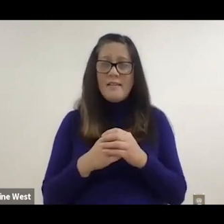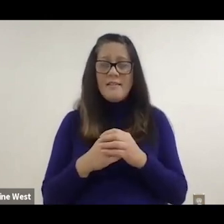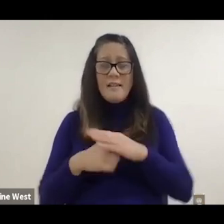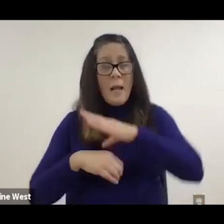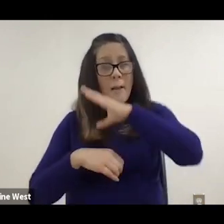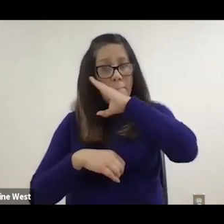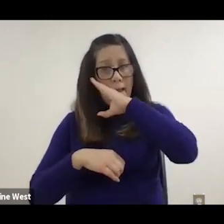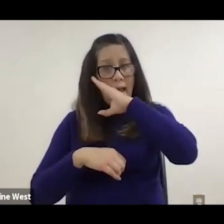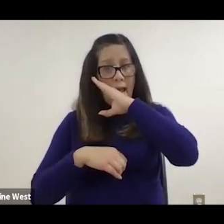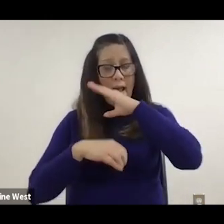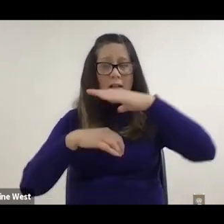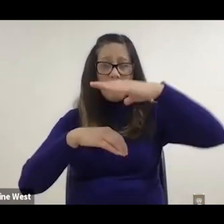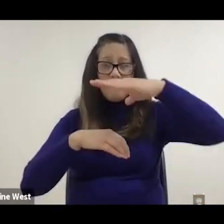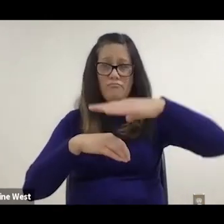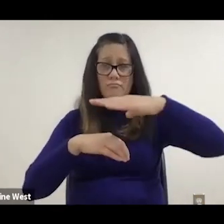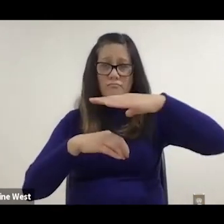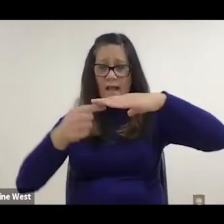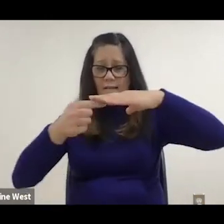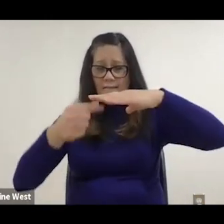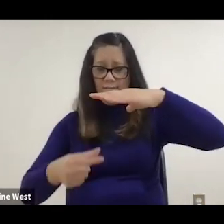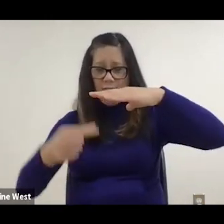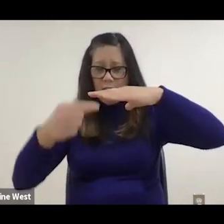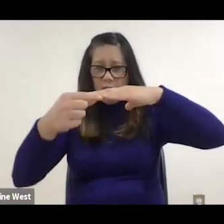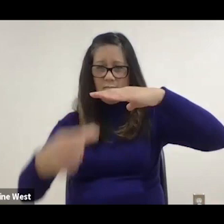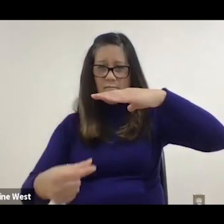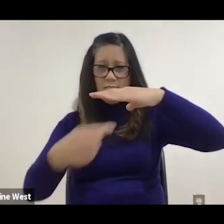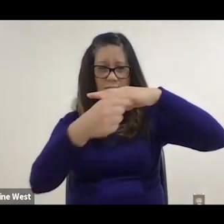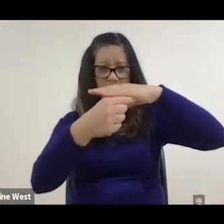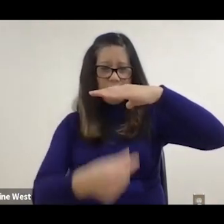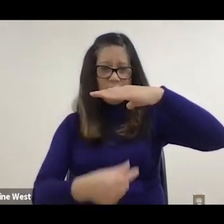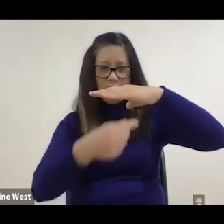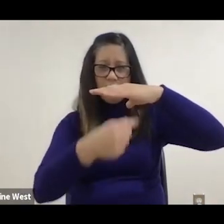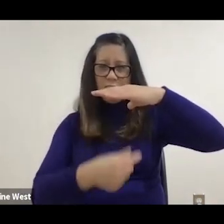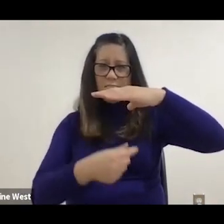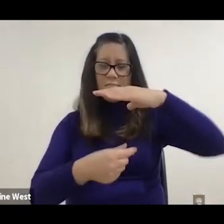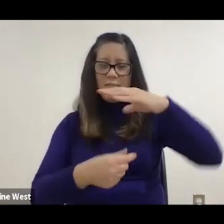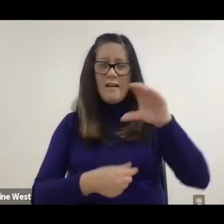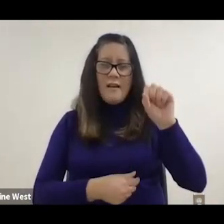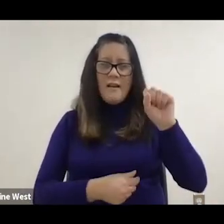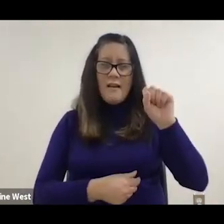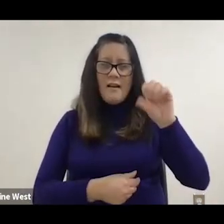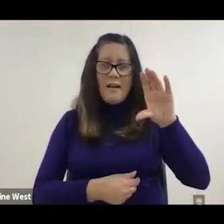the feet of four feet of the bed, and then from that we could get the persons weight.